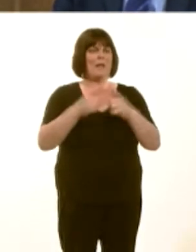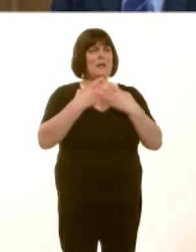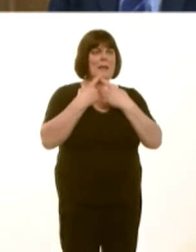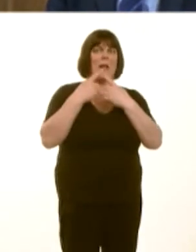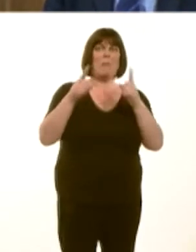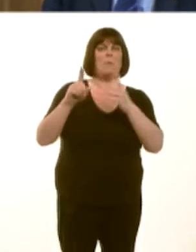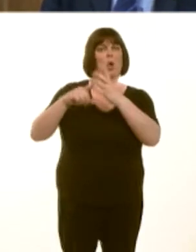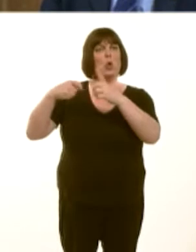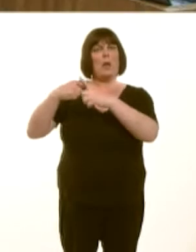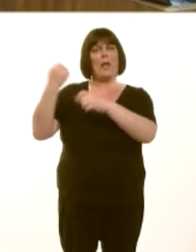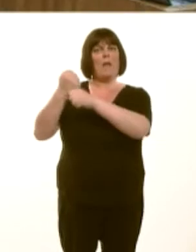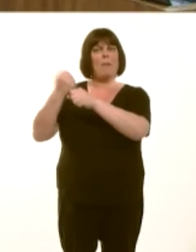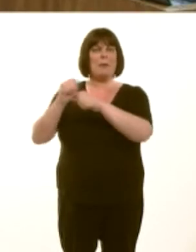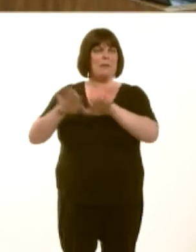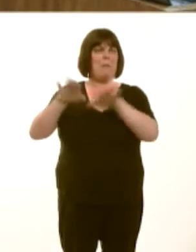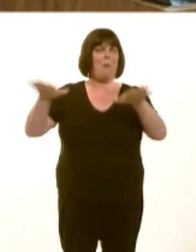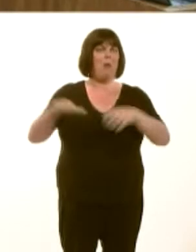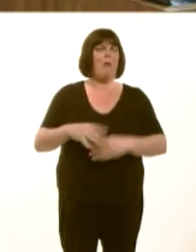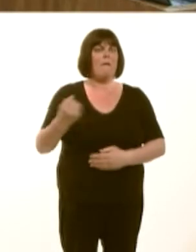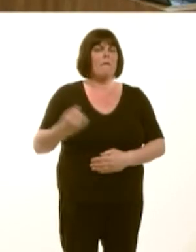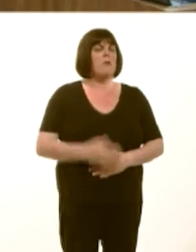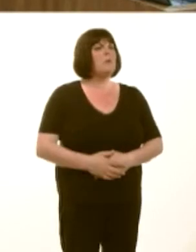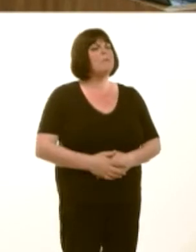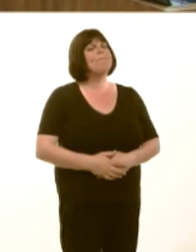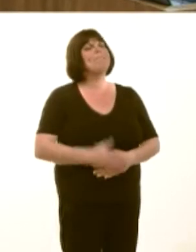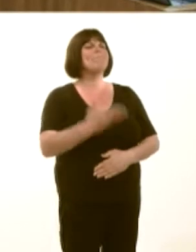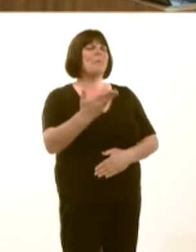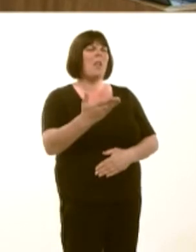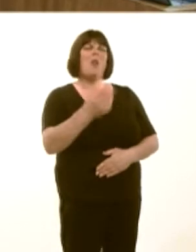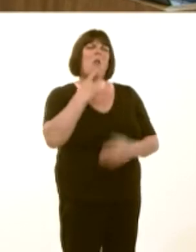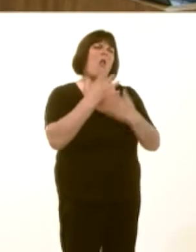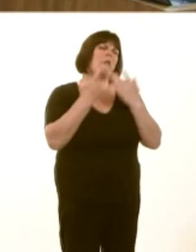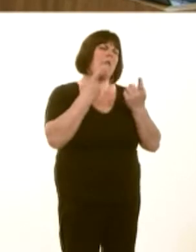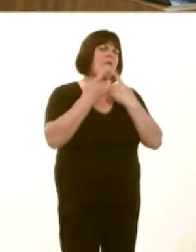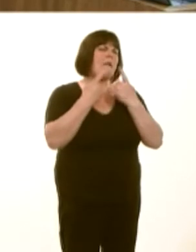UK Government. Andrew R.T. Davies: First Minister, you can go through reams of information on schemes that were